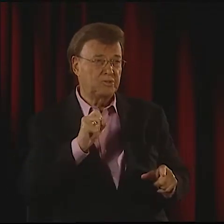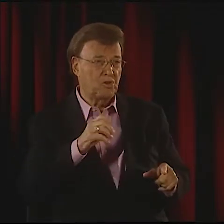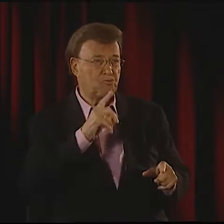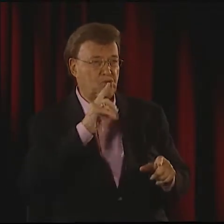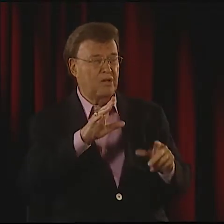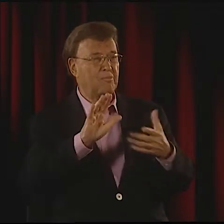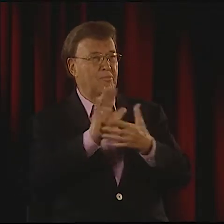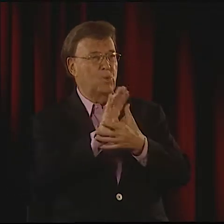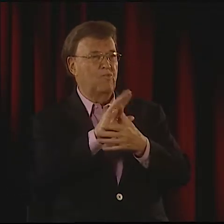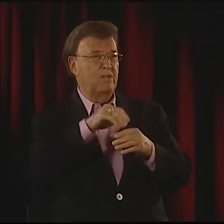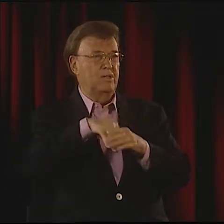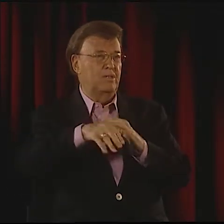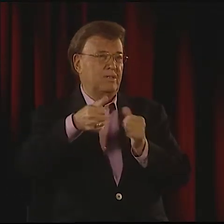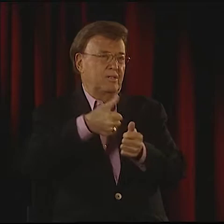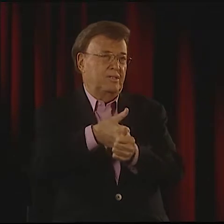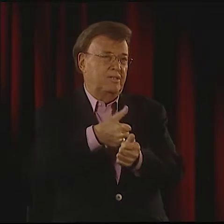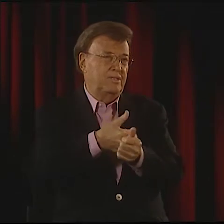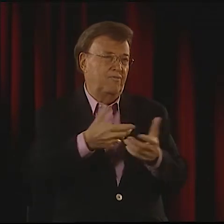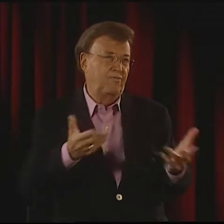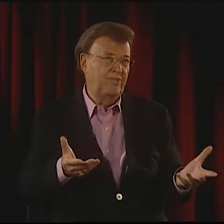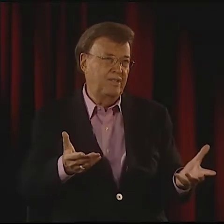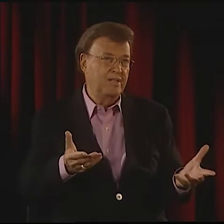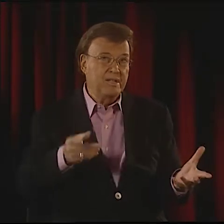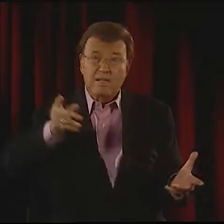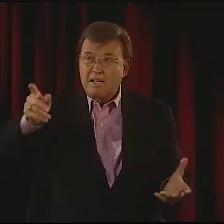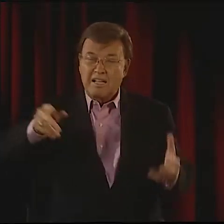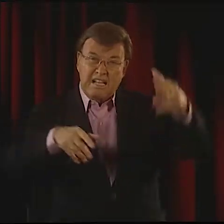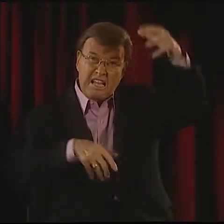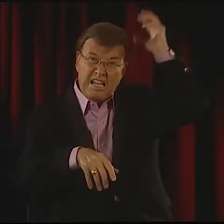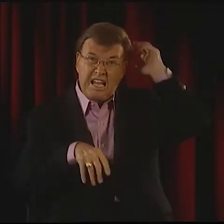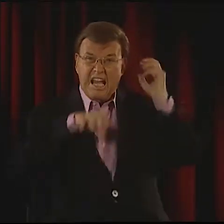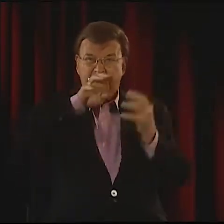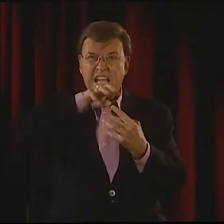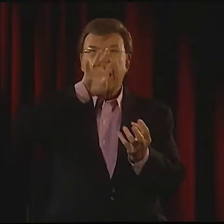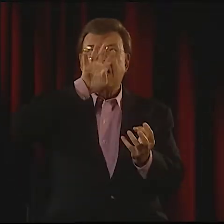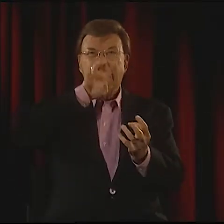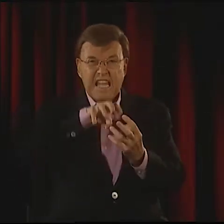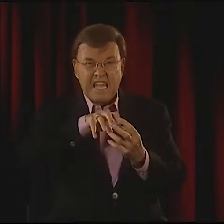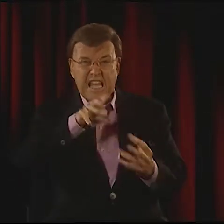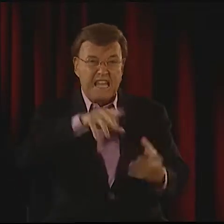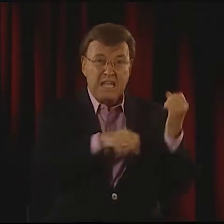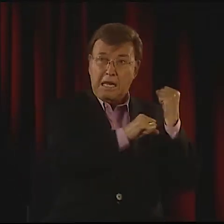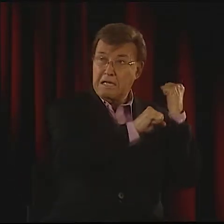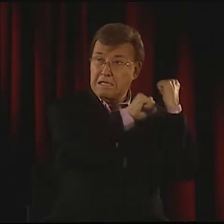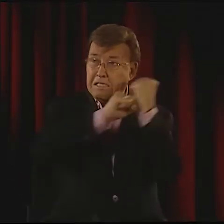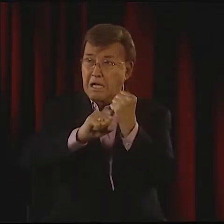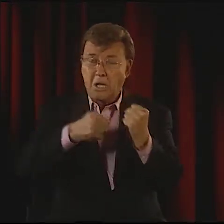I BELIEVE PICTURES WHERE THE FIRST LANGUAGE. IT'S ALMOST LIKE THERE WERE ALL THESE MOVIES